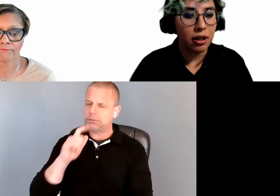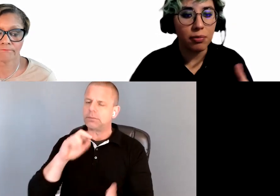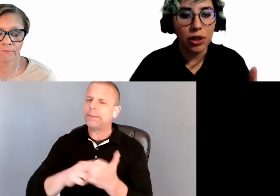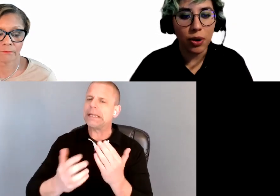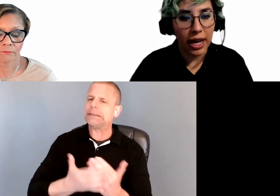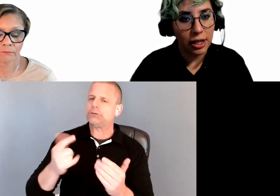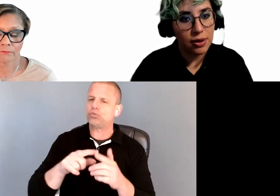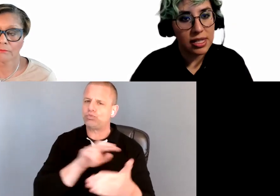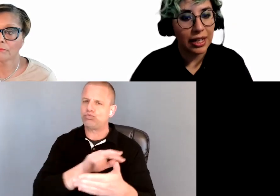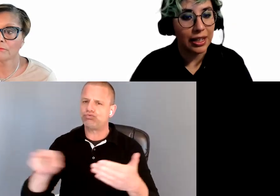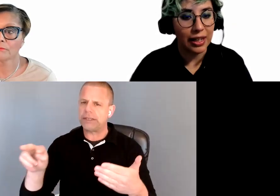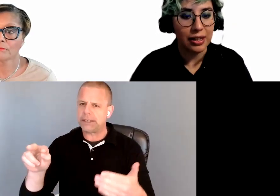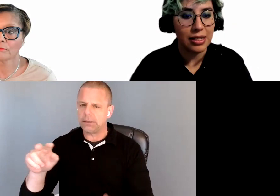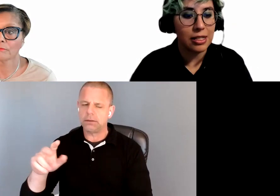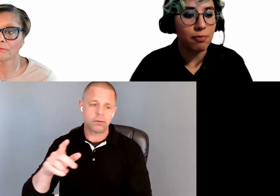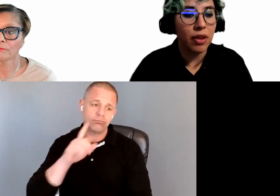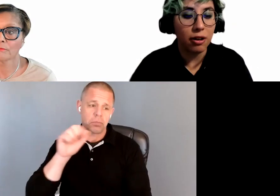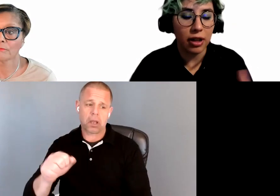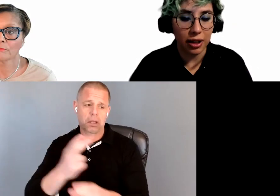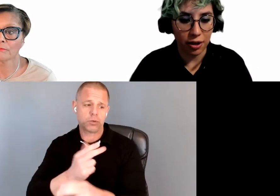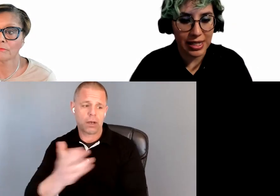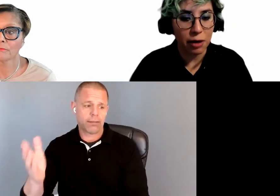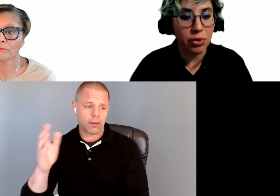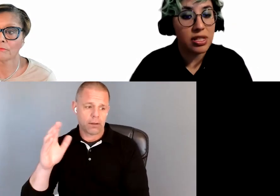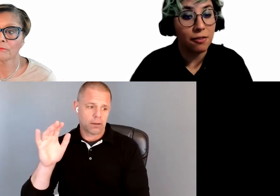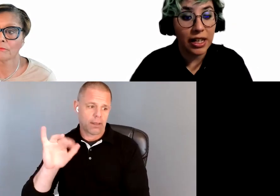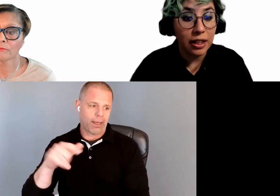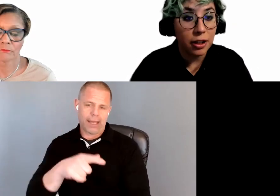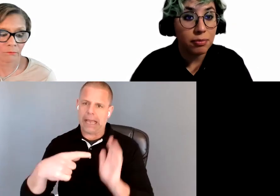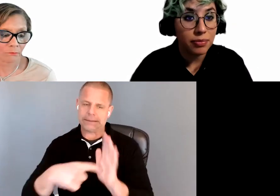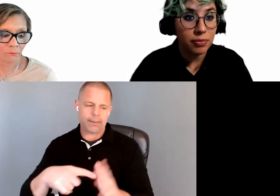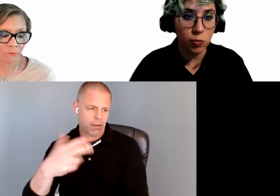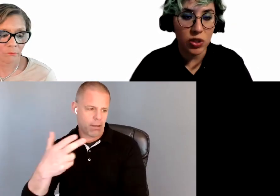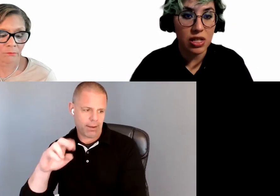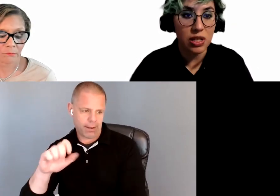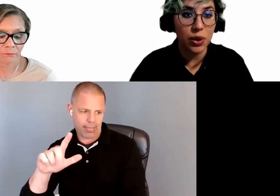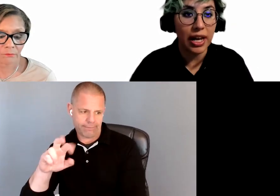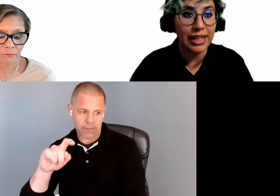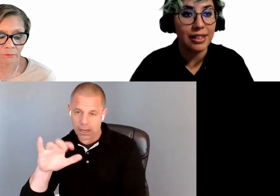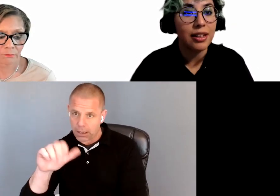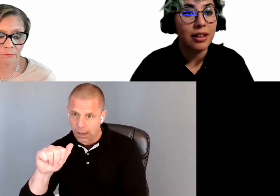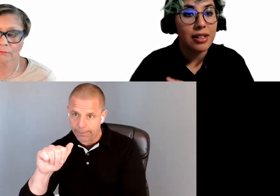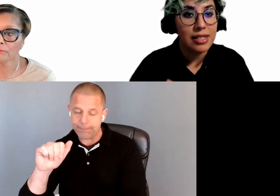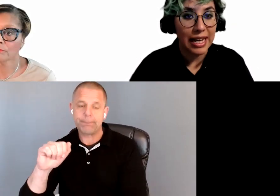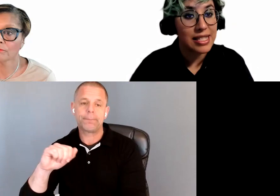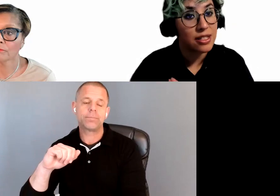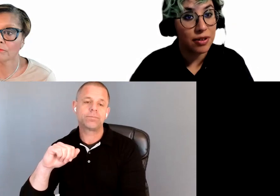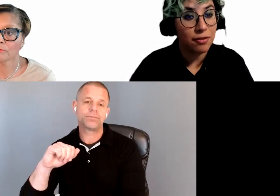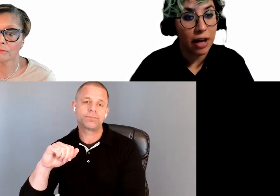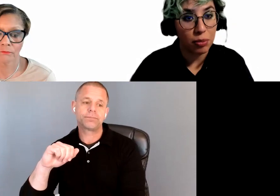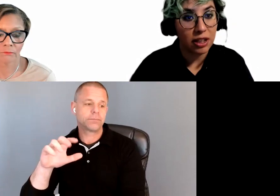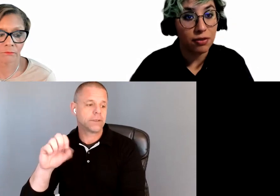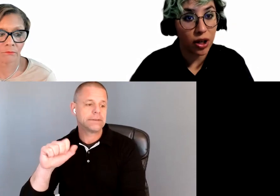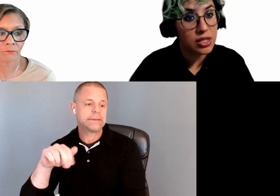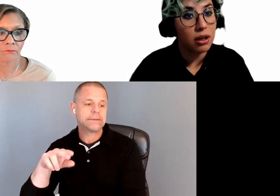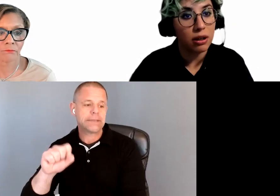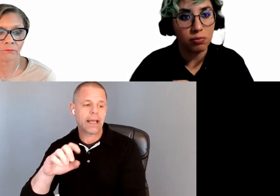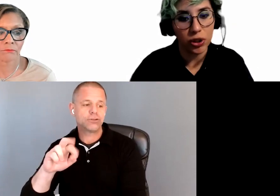And you can use anything, like our examples, Helvetica, any sans serif family fonts are good.